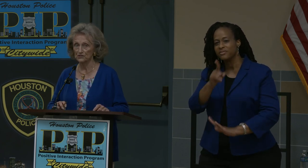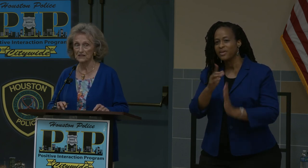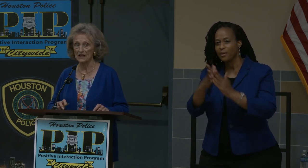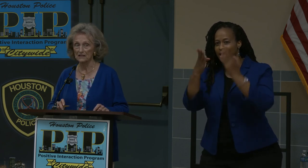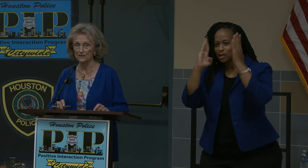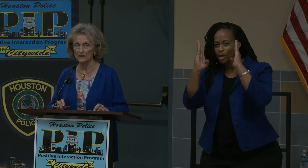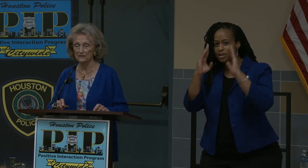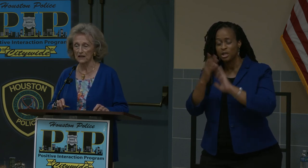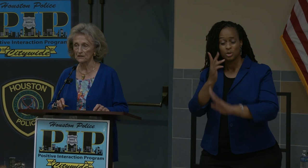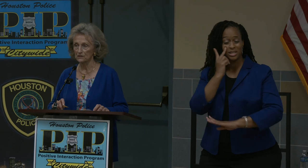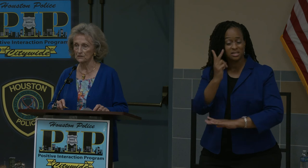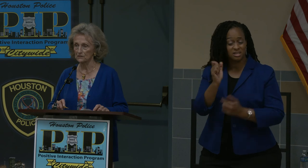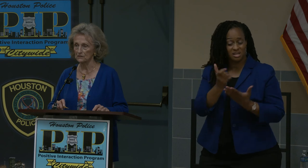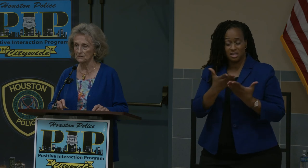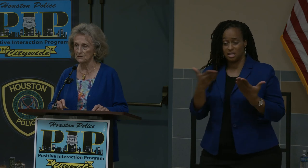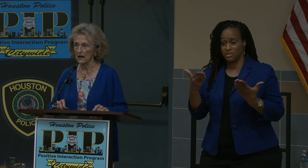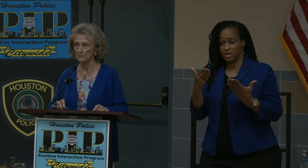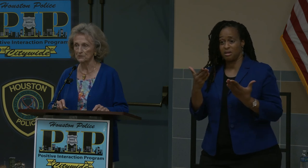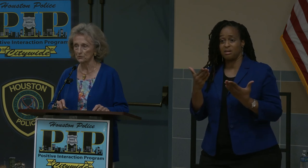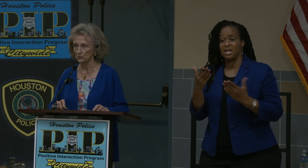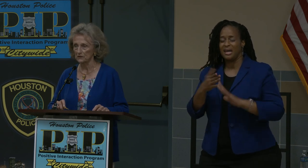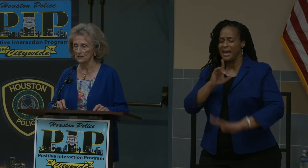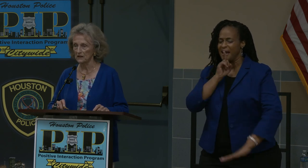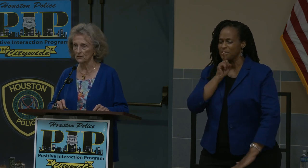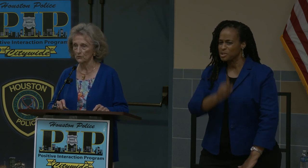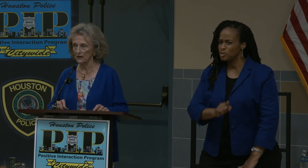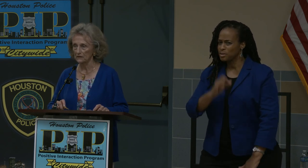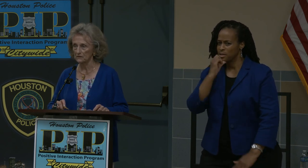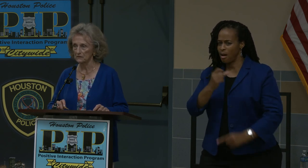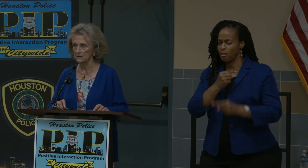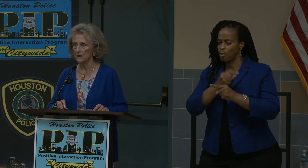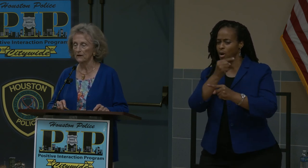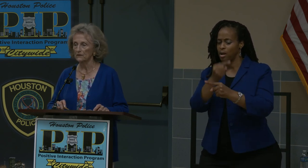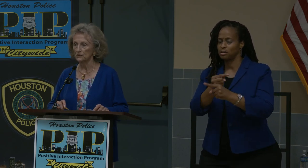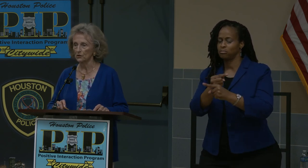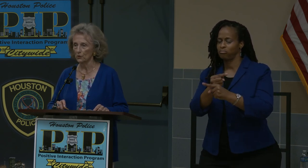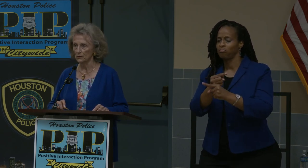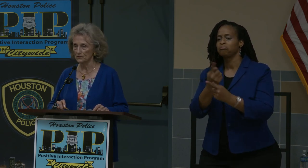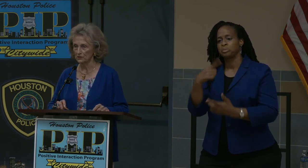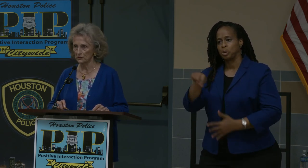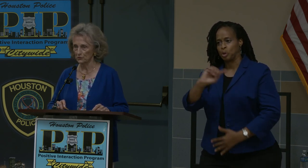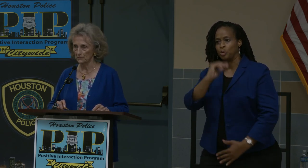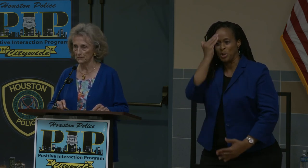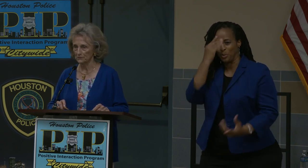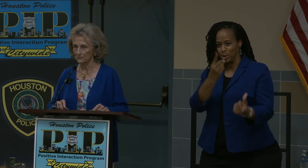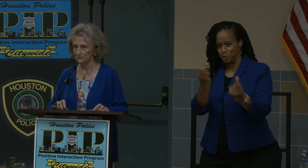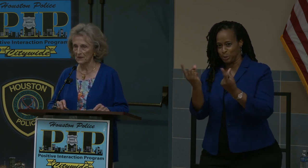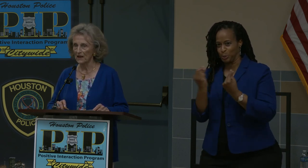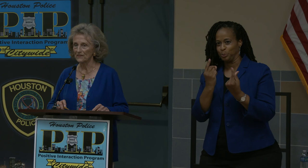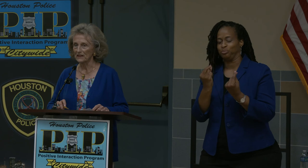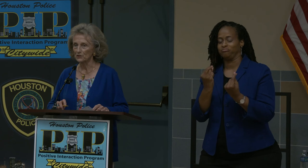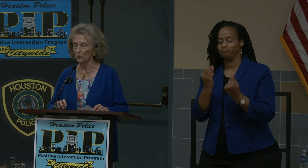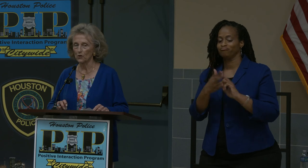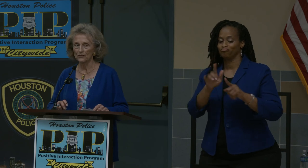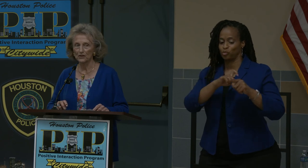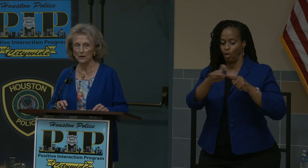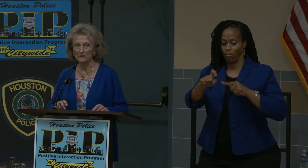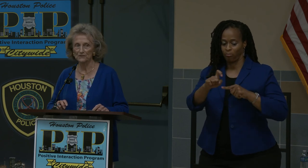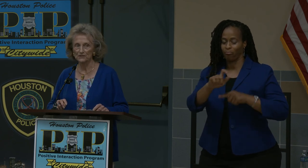see anything that is absolutely not correct you know what to do thank you all for coming this